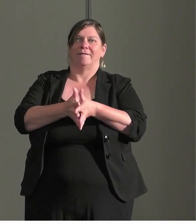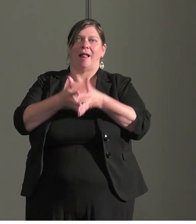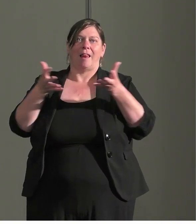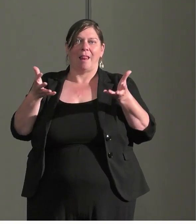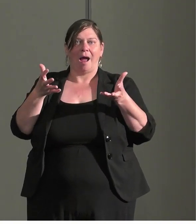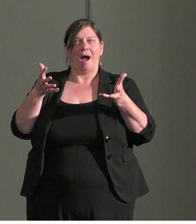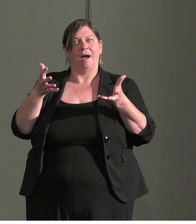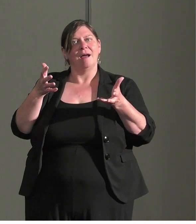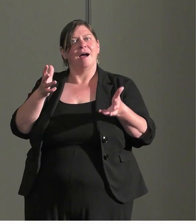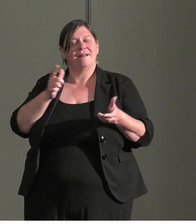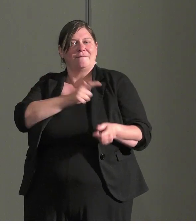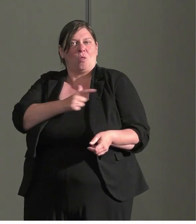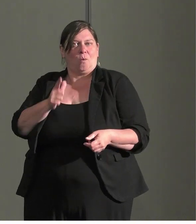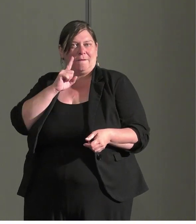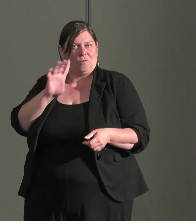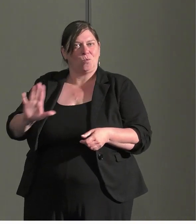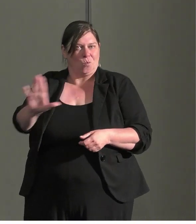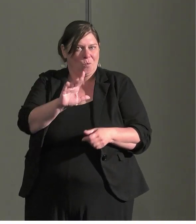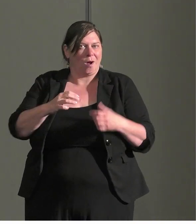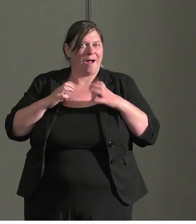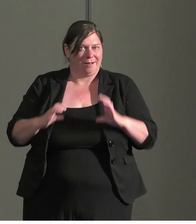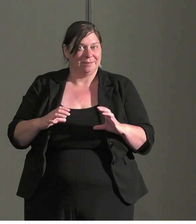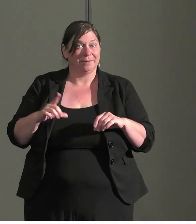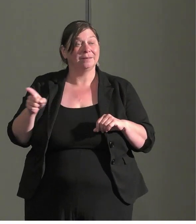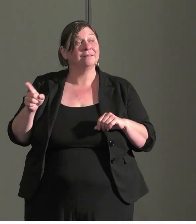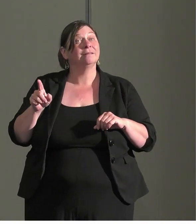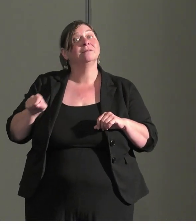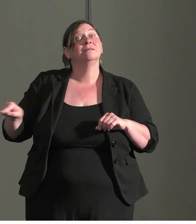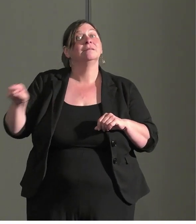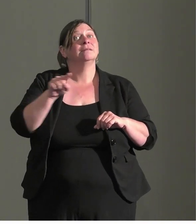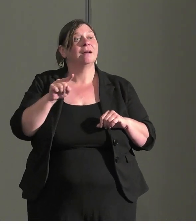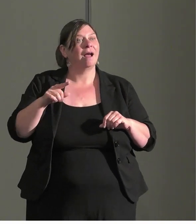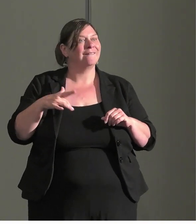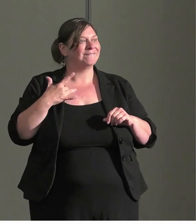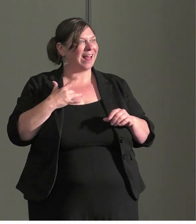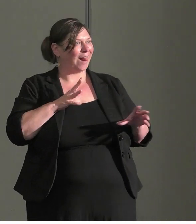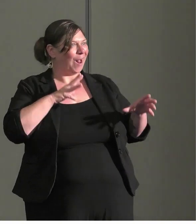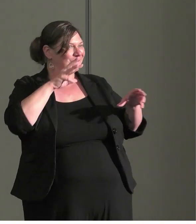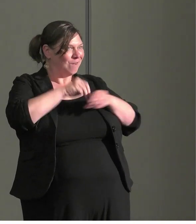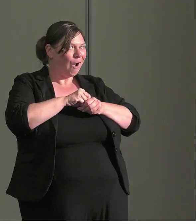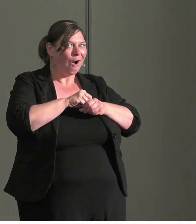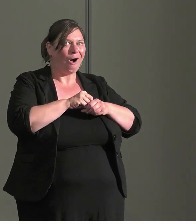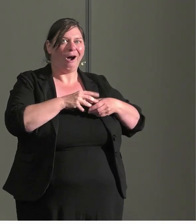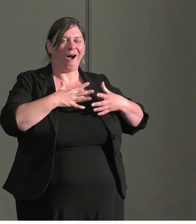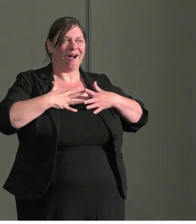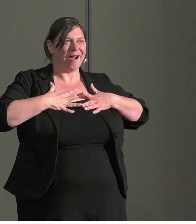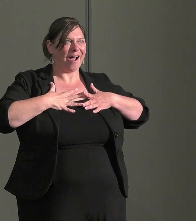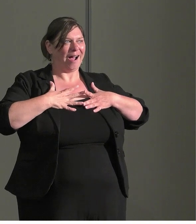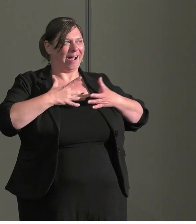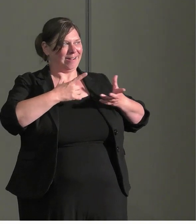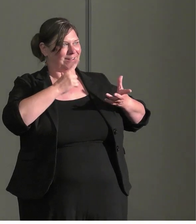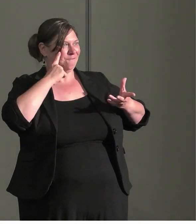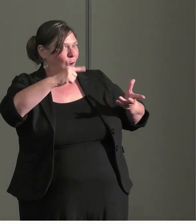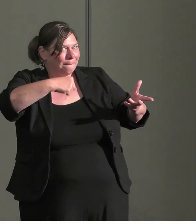loyalty. If people feel like, they are a participant. In services, products,